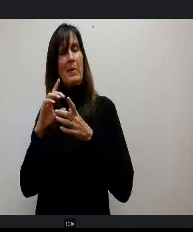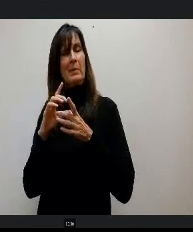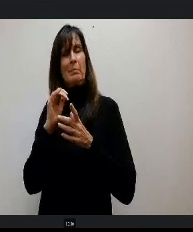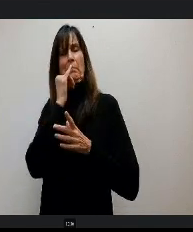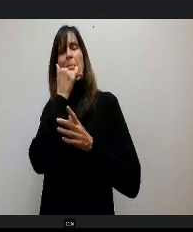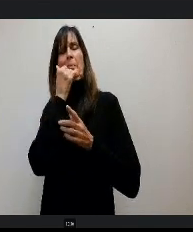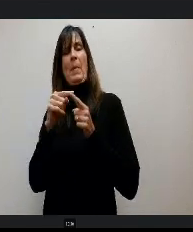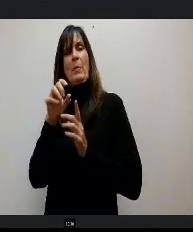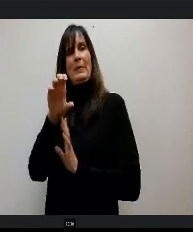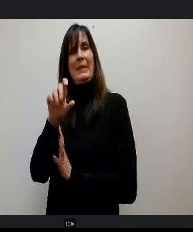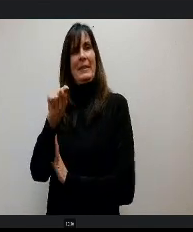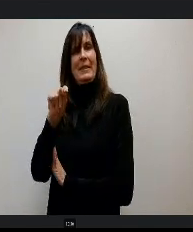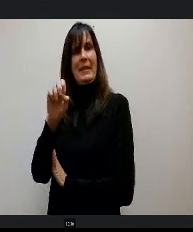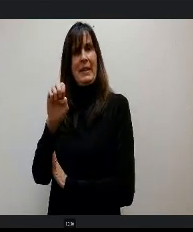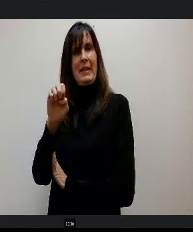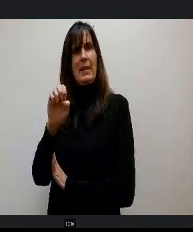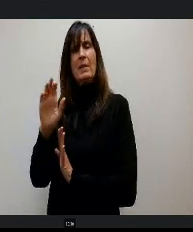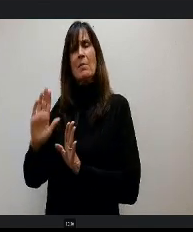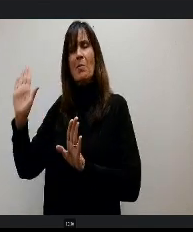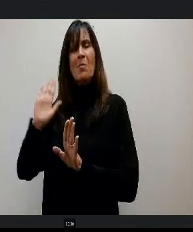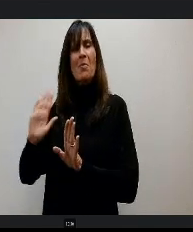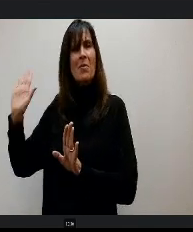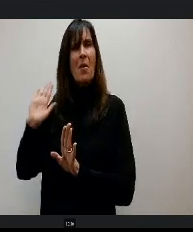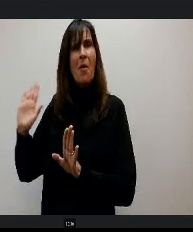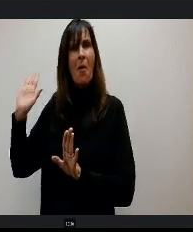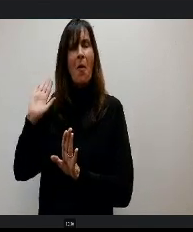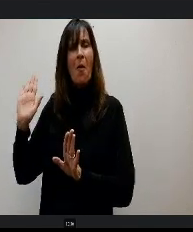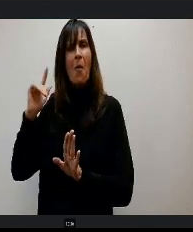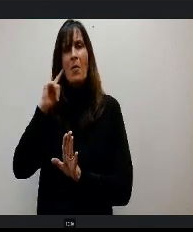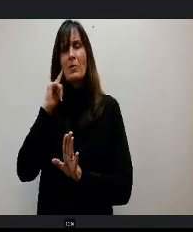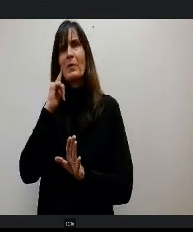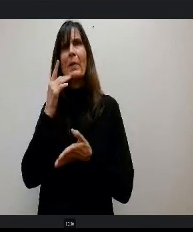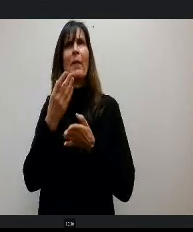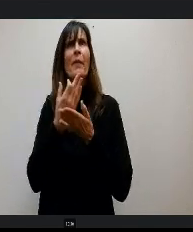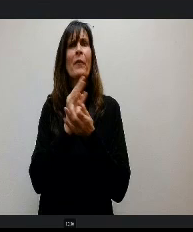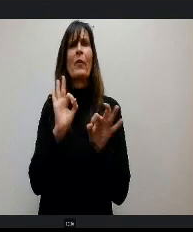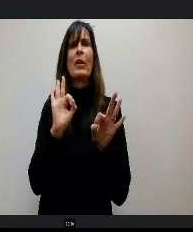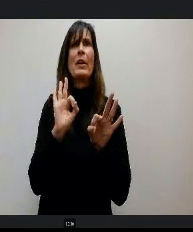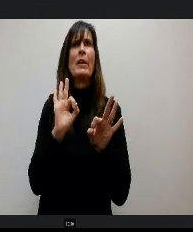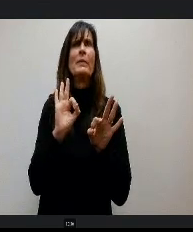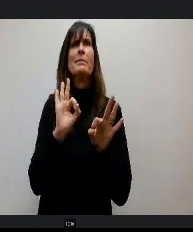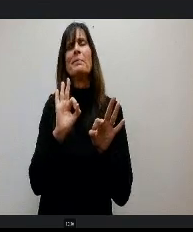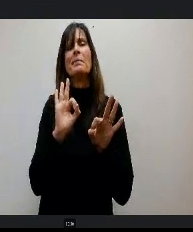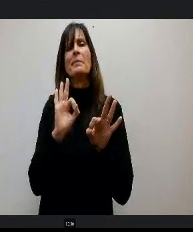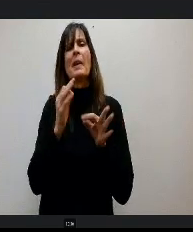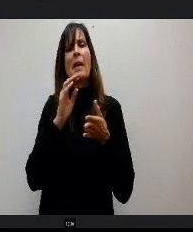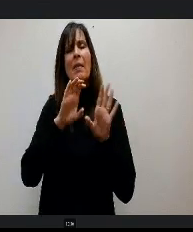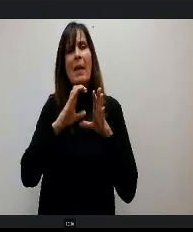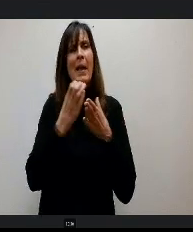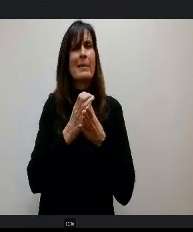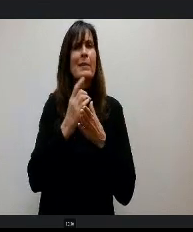old version of it where it's just the three shops, auto, wood and metal. And with the career cluster model that has